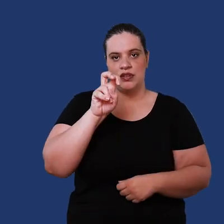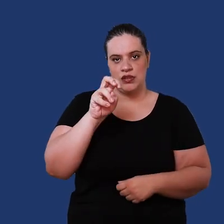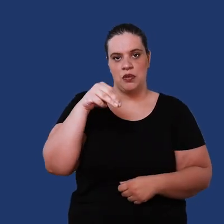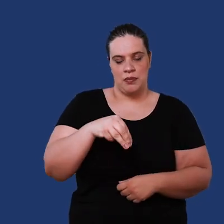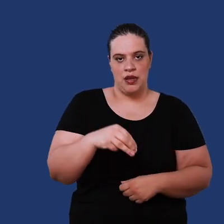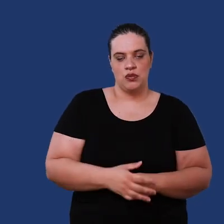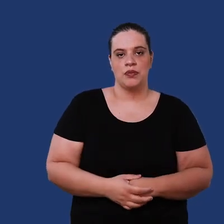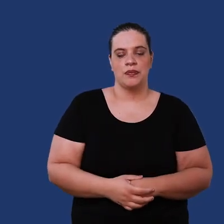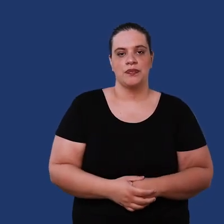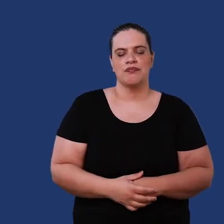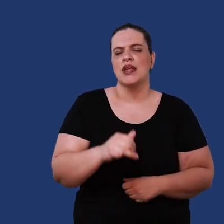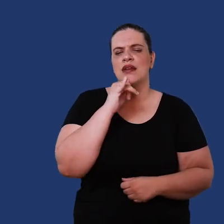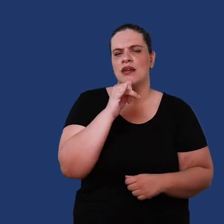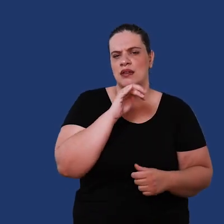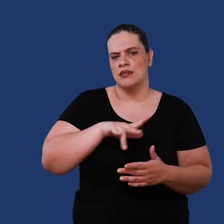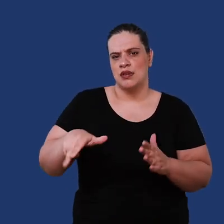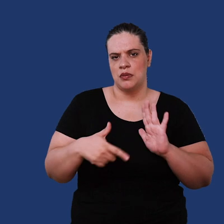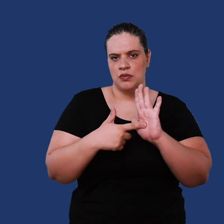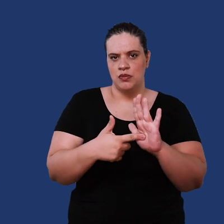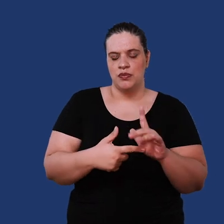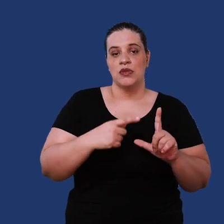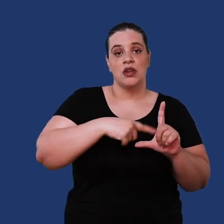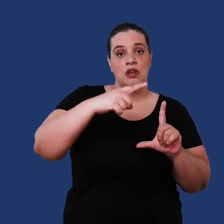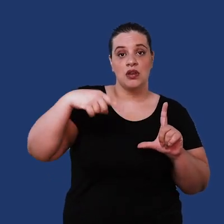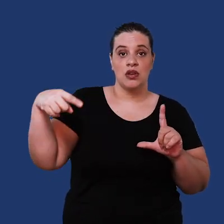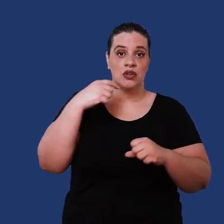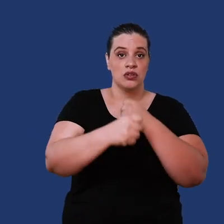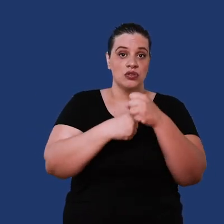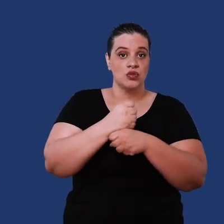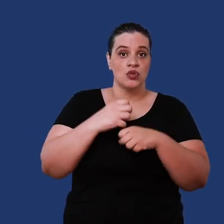now let's go to some examples This is a graph of the annual volume of rainfall in the